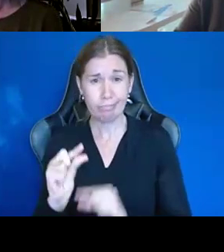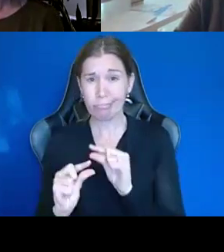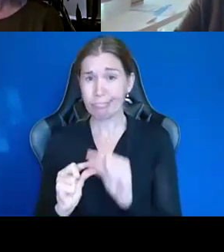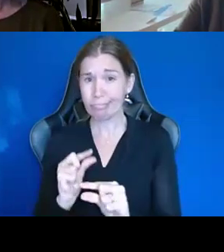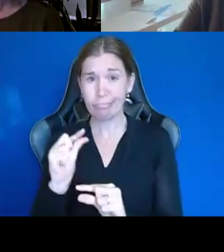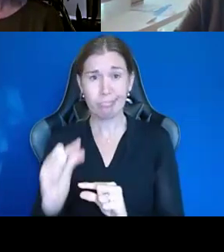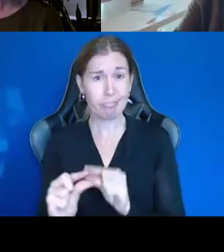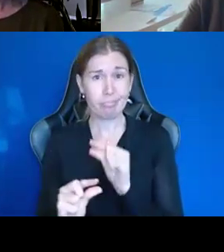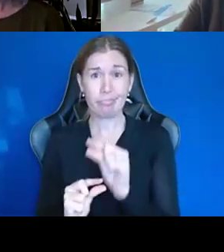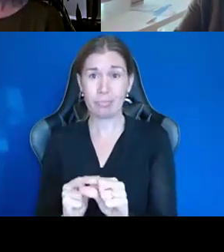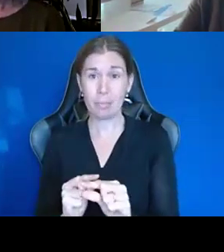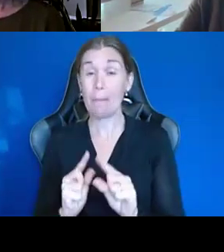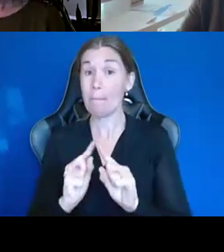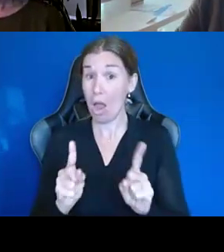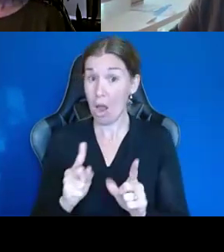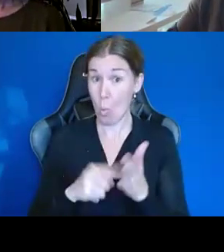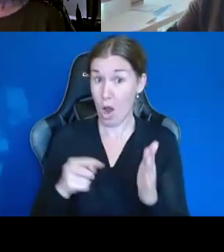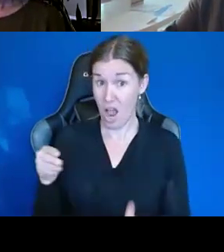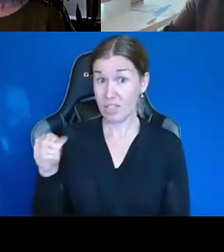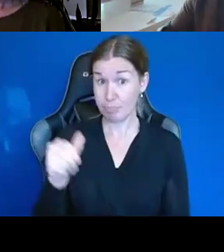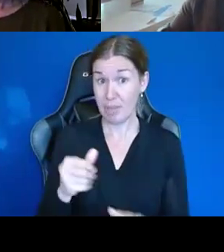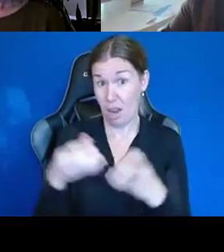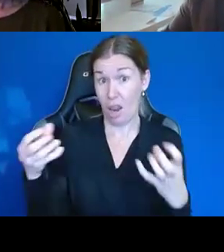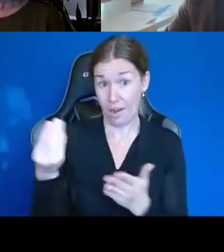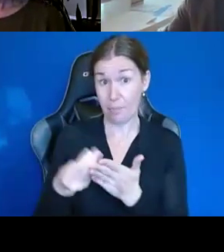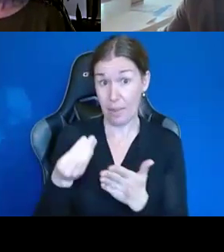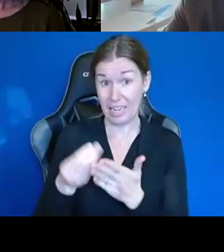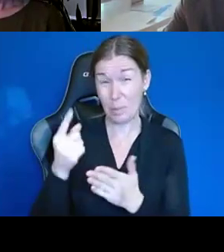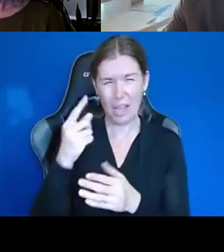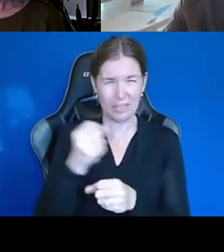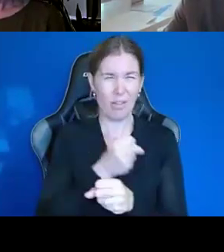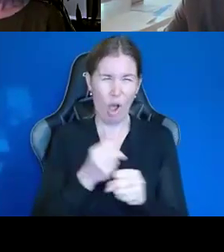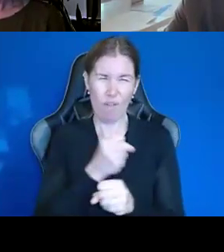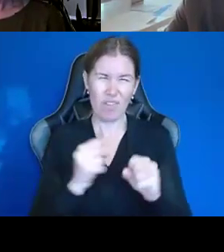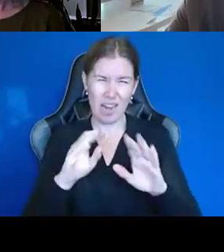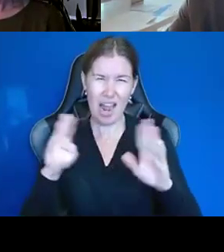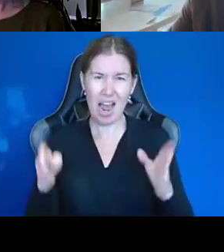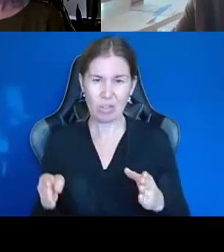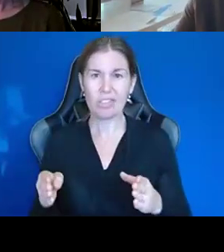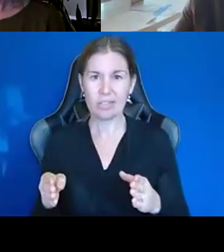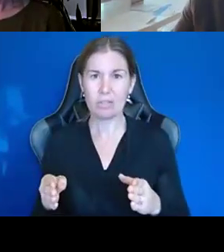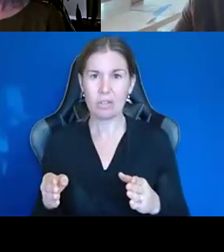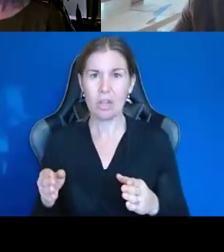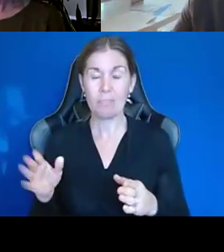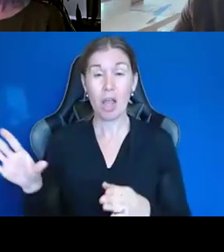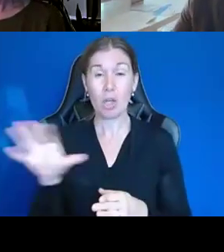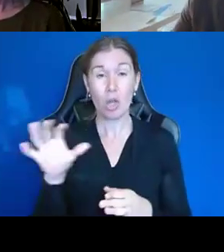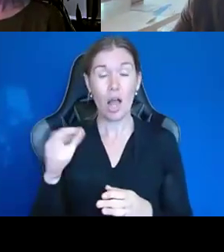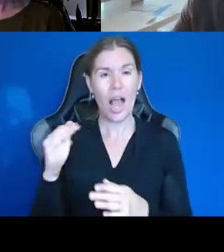What I did spend money on, because we're going to be a coffeehouse, I took out a $20,000 equipment